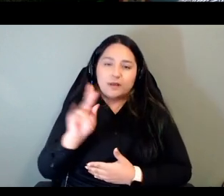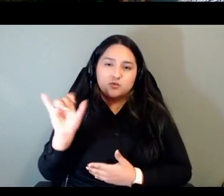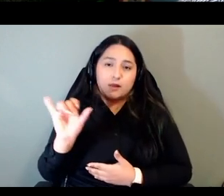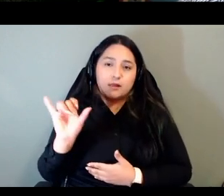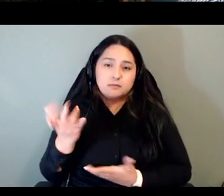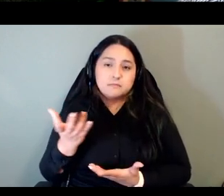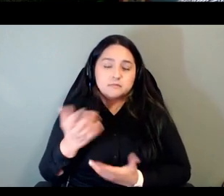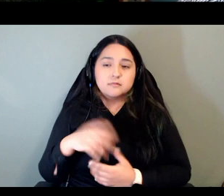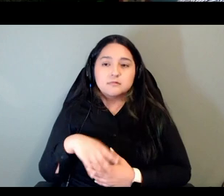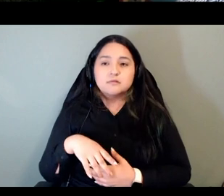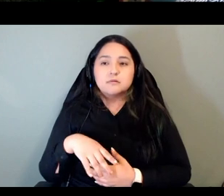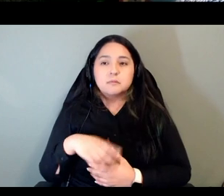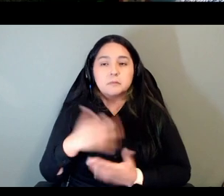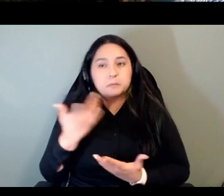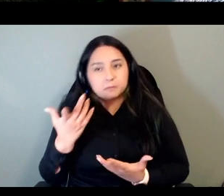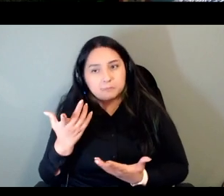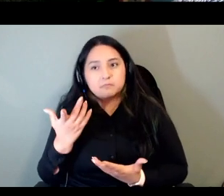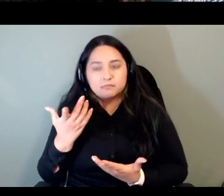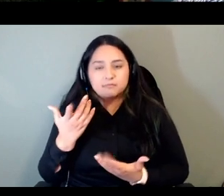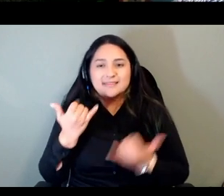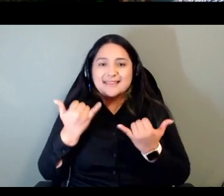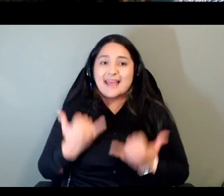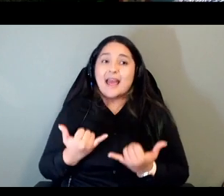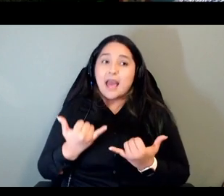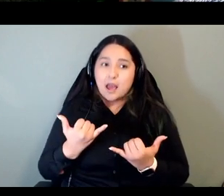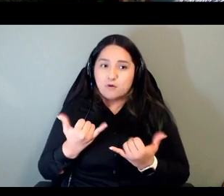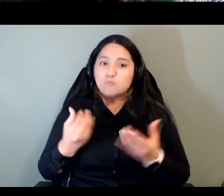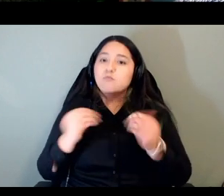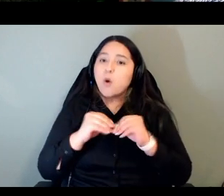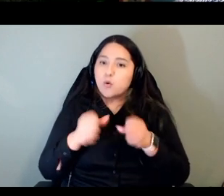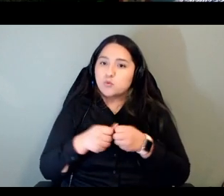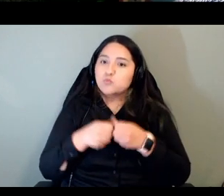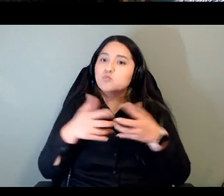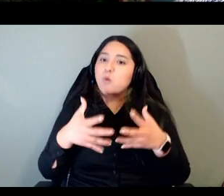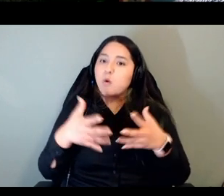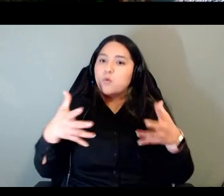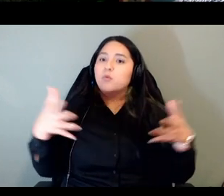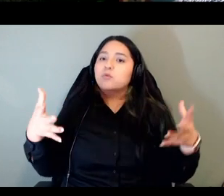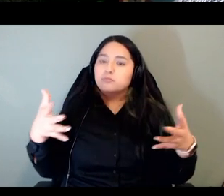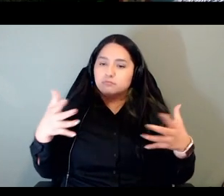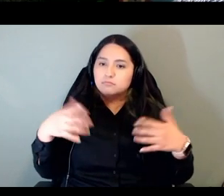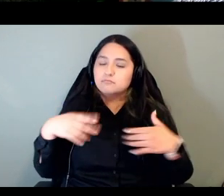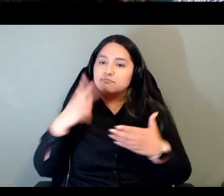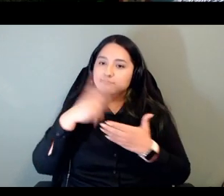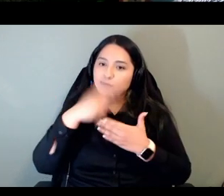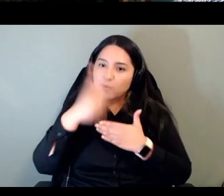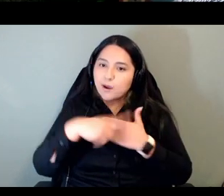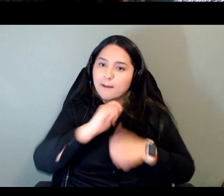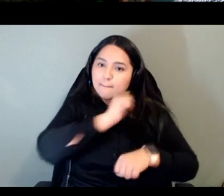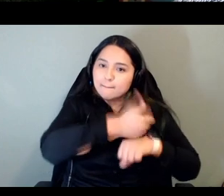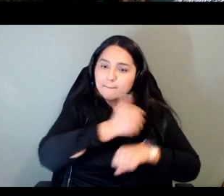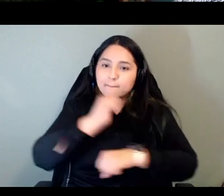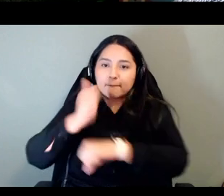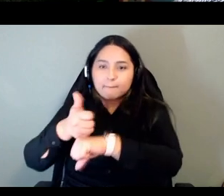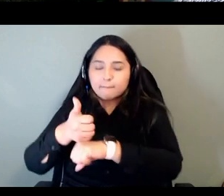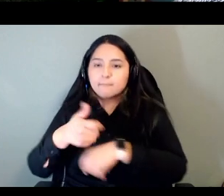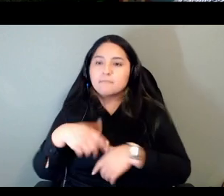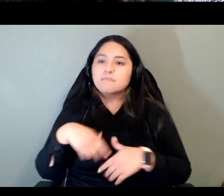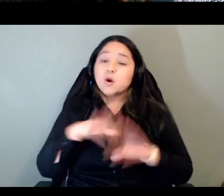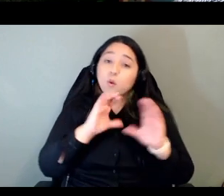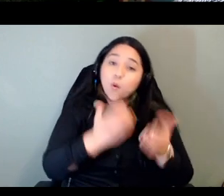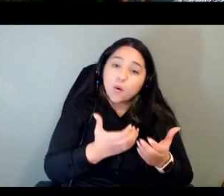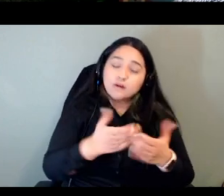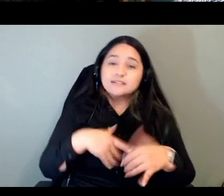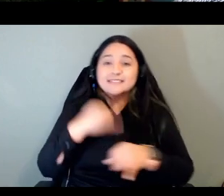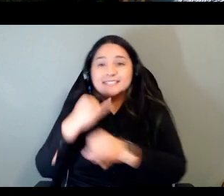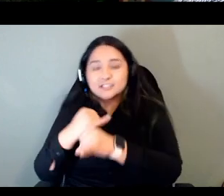i think they are now a growing number of programs or courses or institutes indigenous institutes